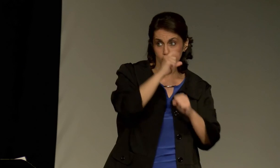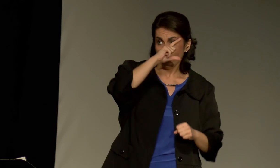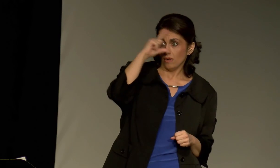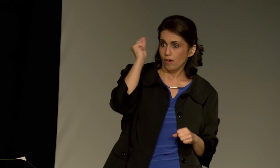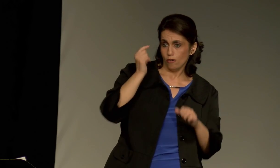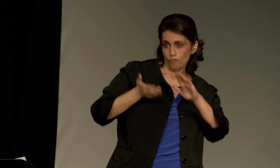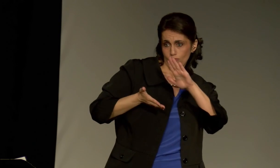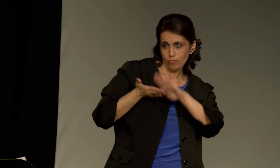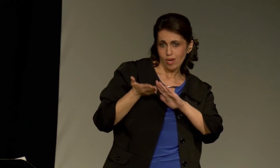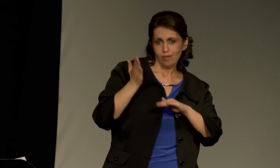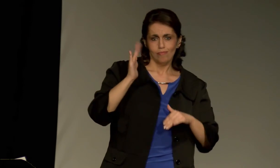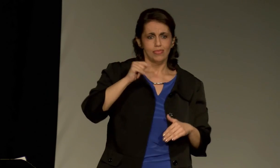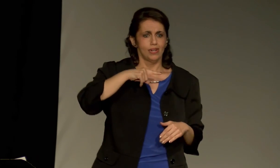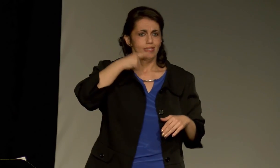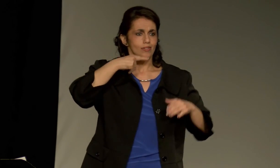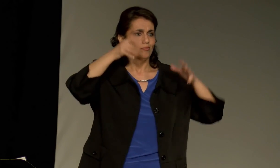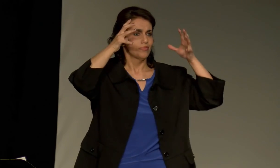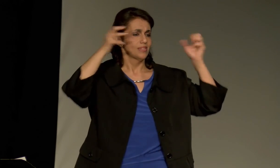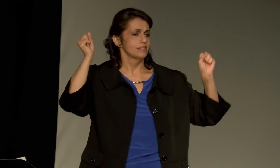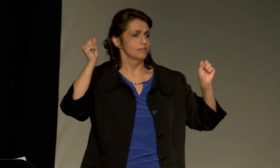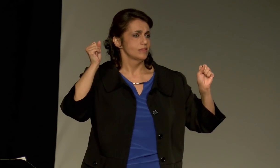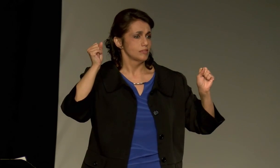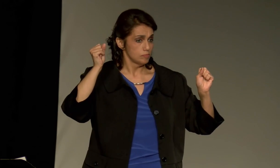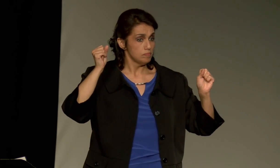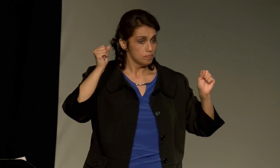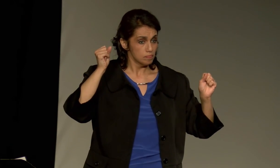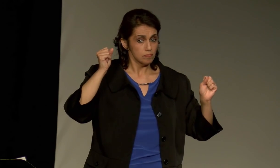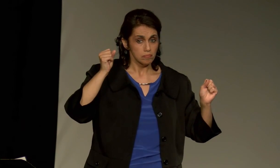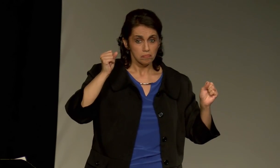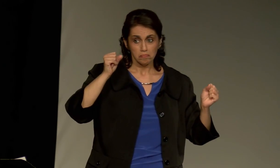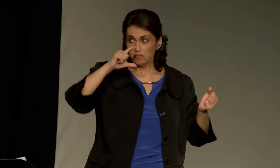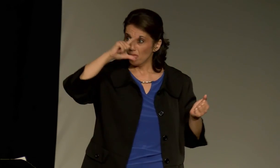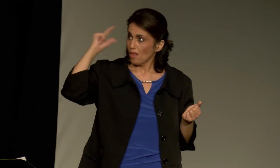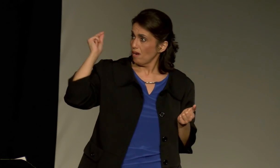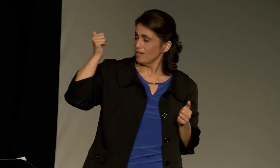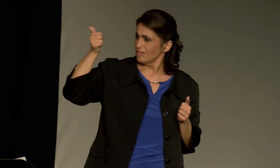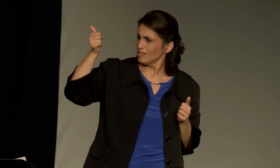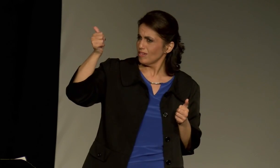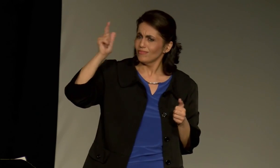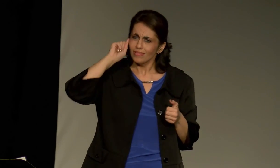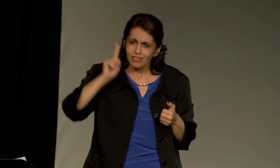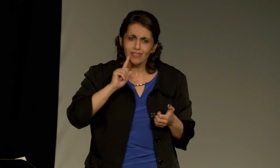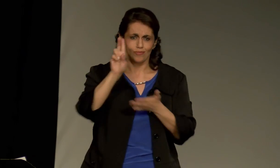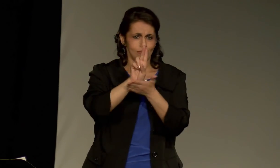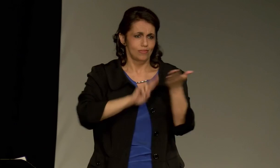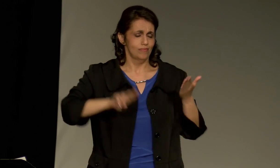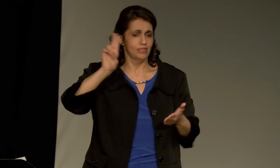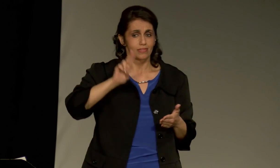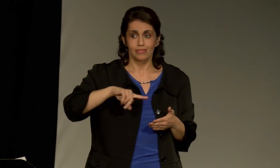For the 124 years of Gallaudet's history, it had been run by hearing presidents.